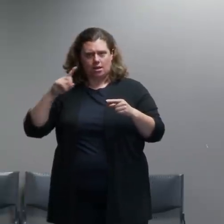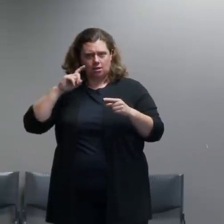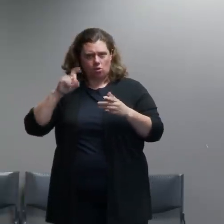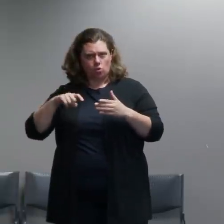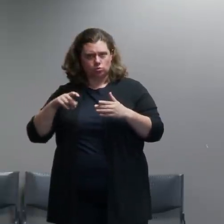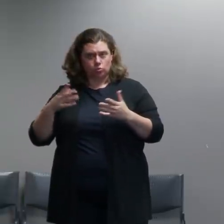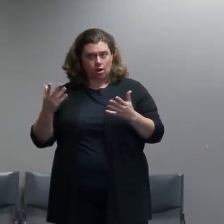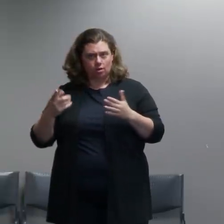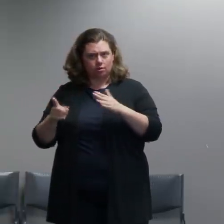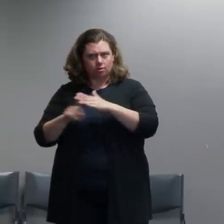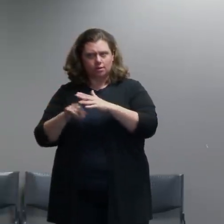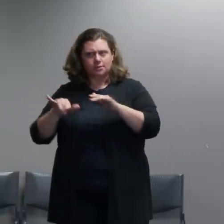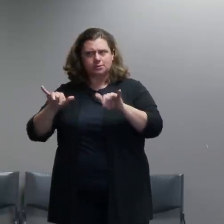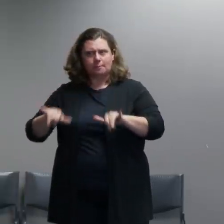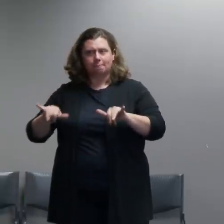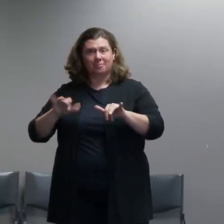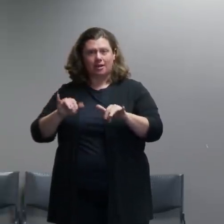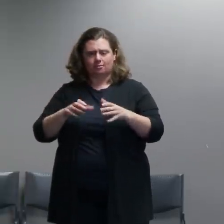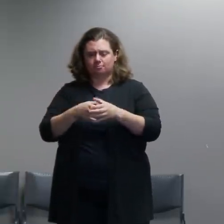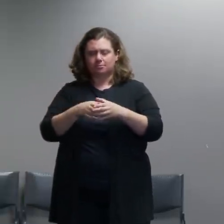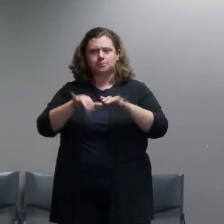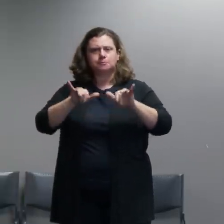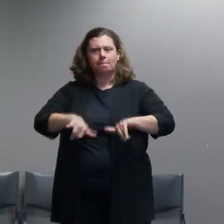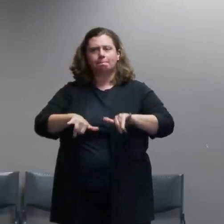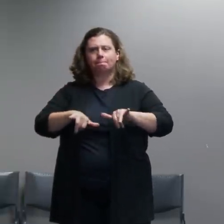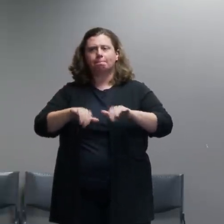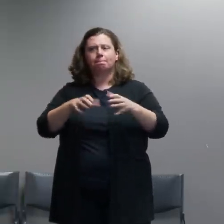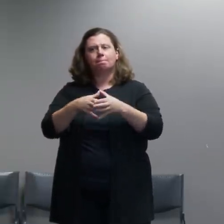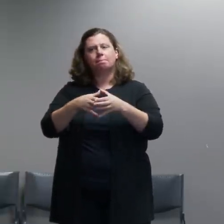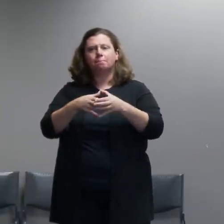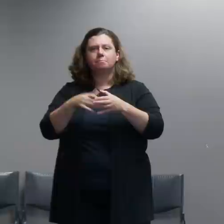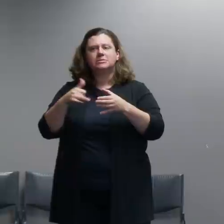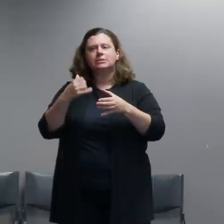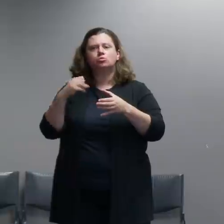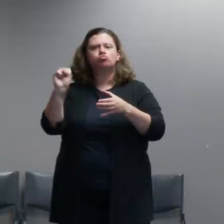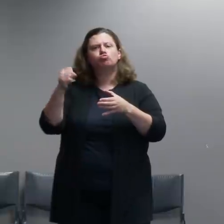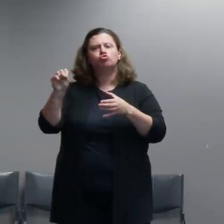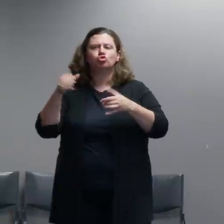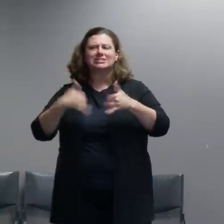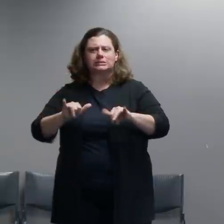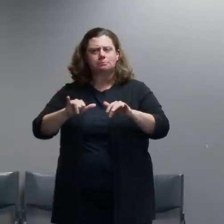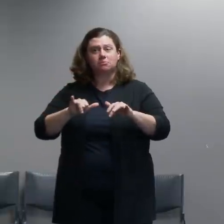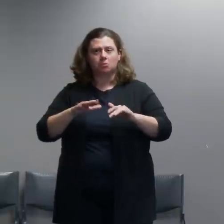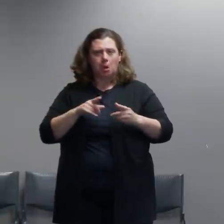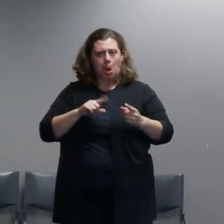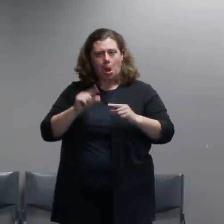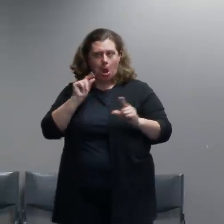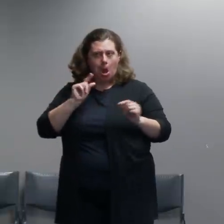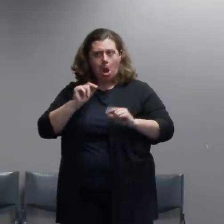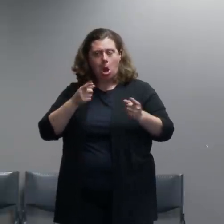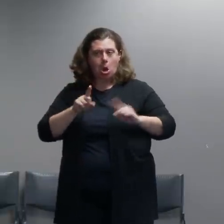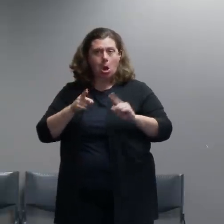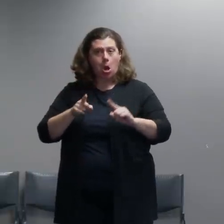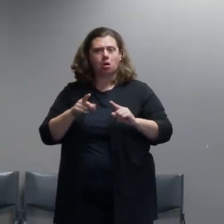agitator core trying to bring this whole group together, and we'll talk a little bit more about this here in a minute,